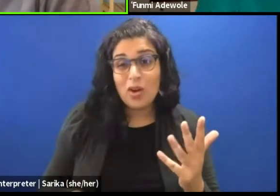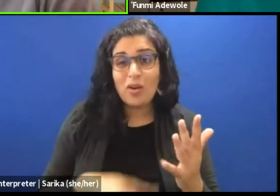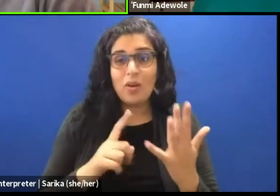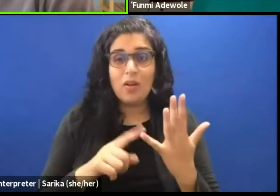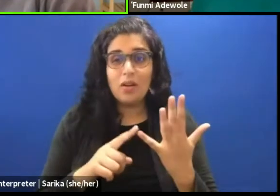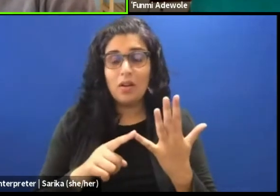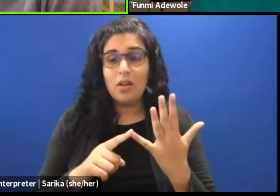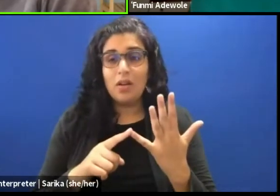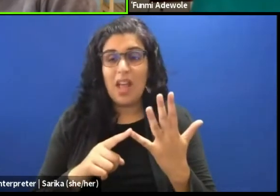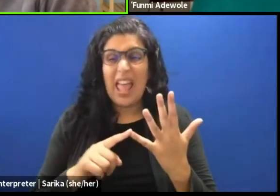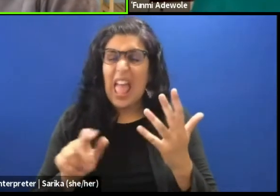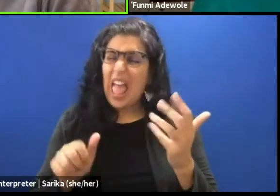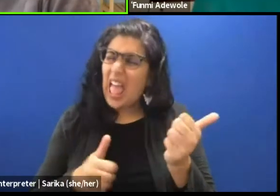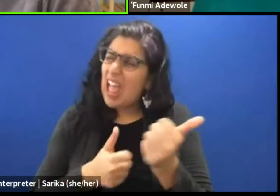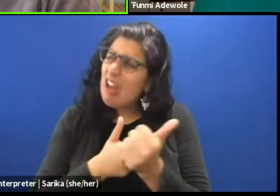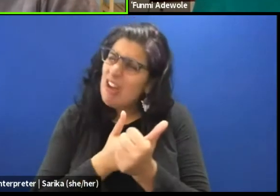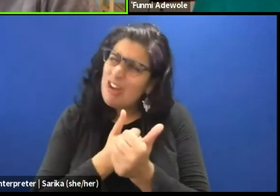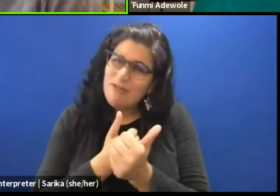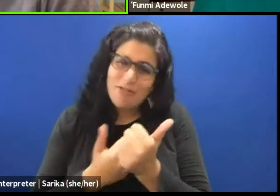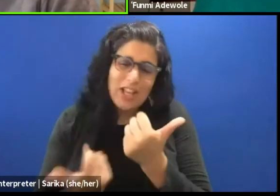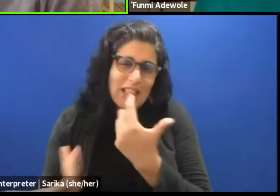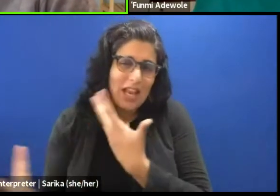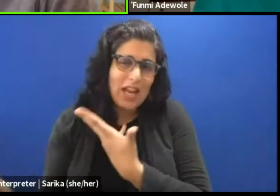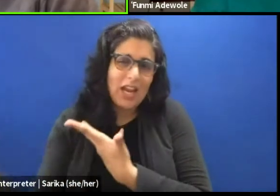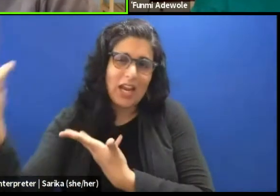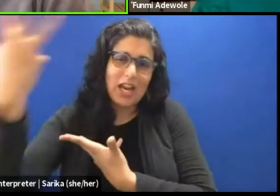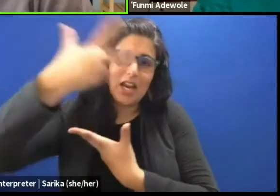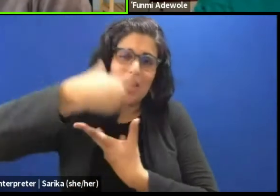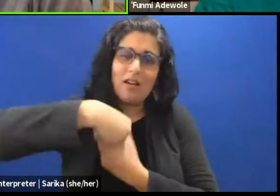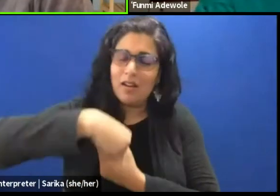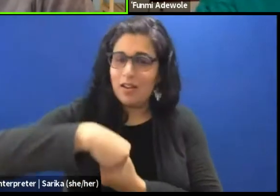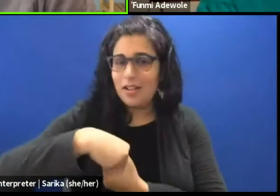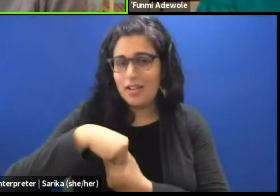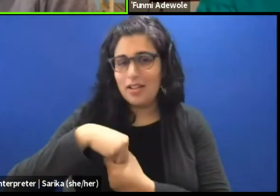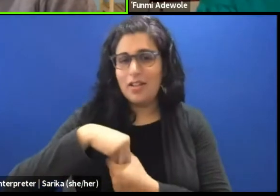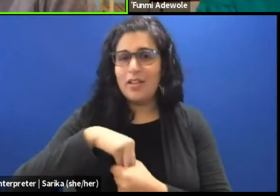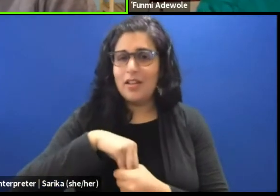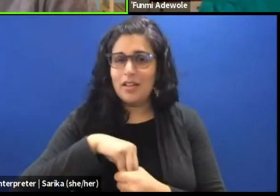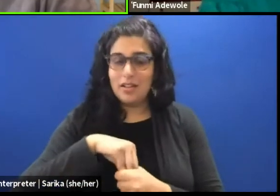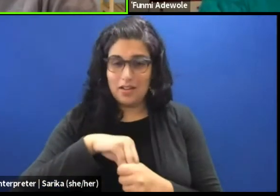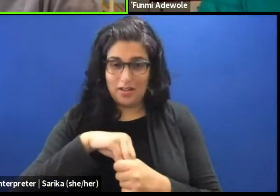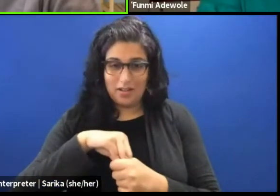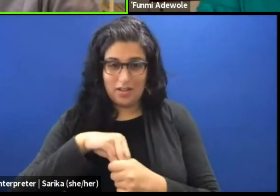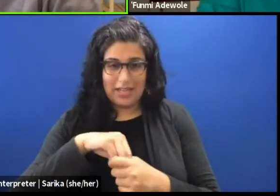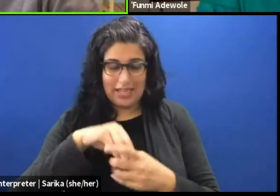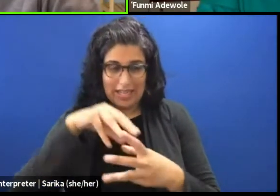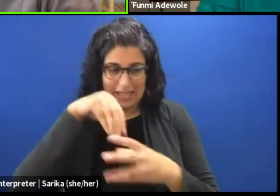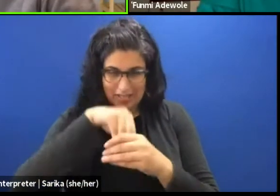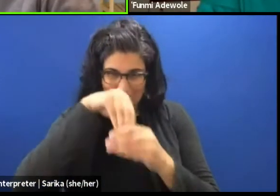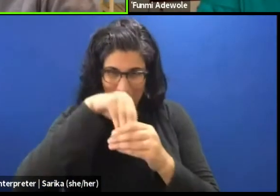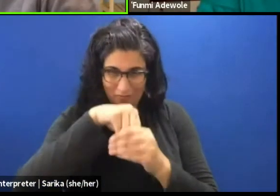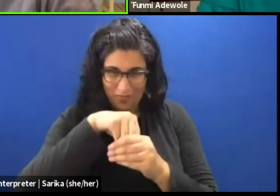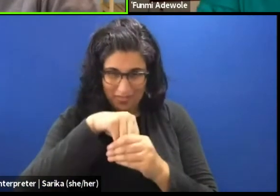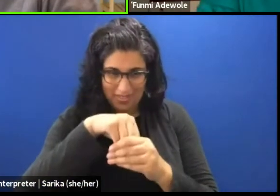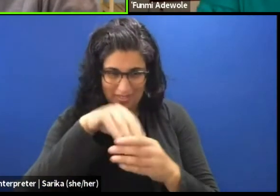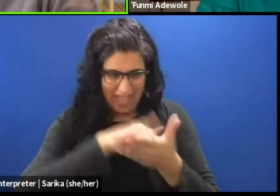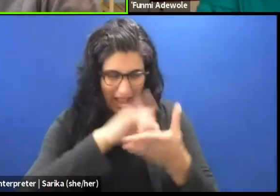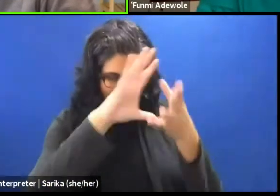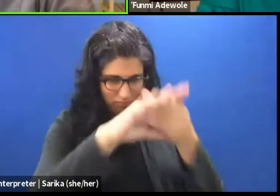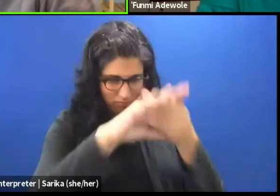all of what constitutes, or everything that constitutes that narrative that we are putting on stage,